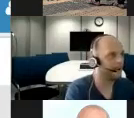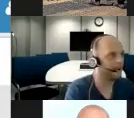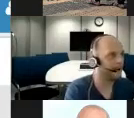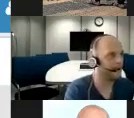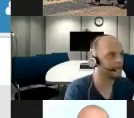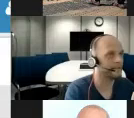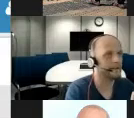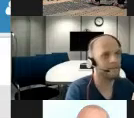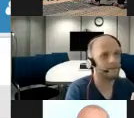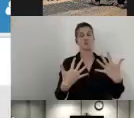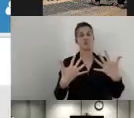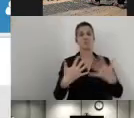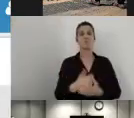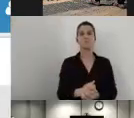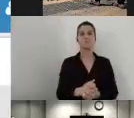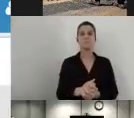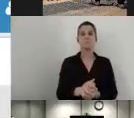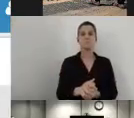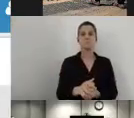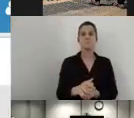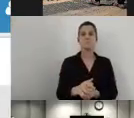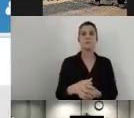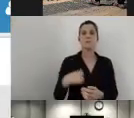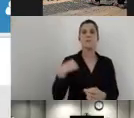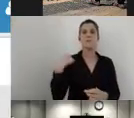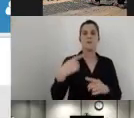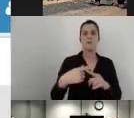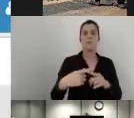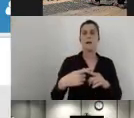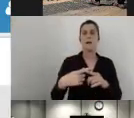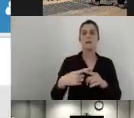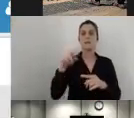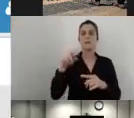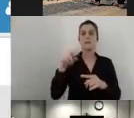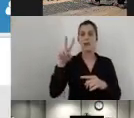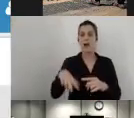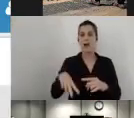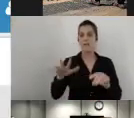Ever since 2017, we started work and as Omer said,